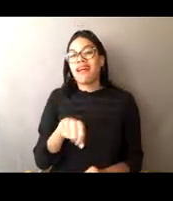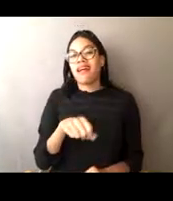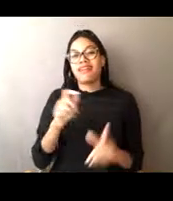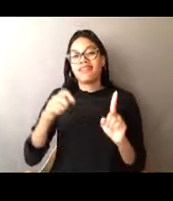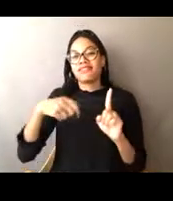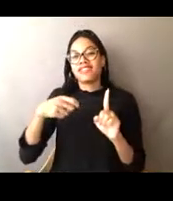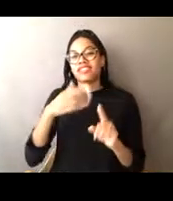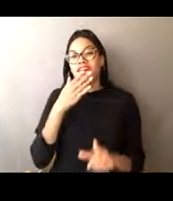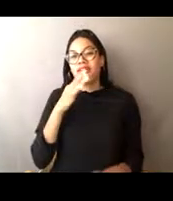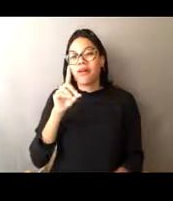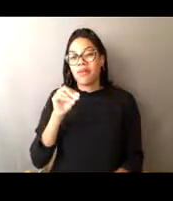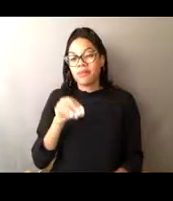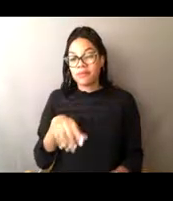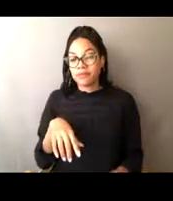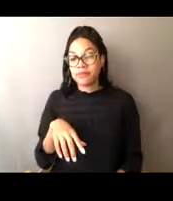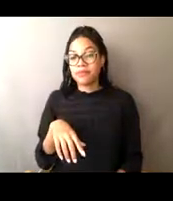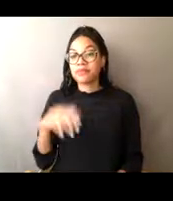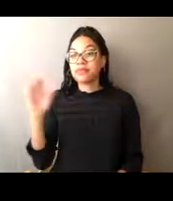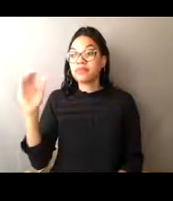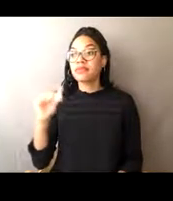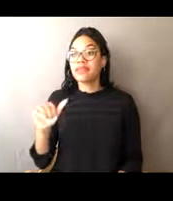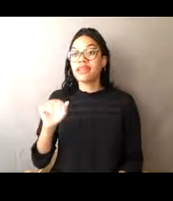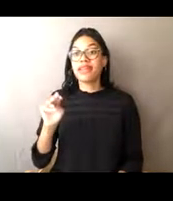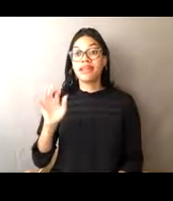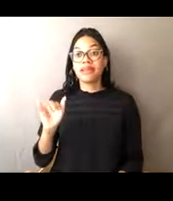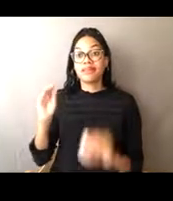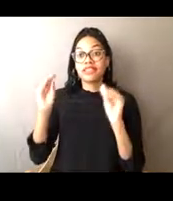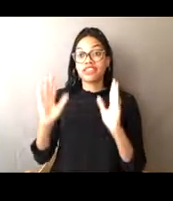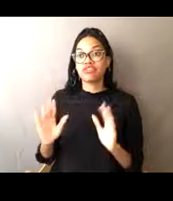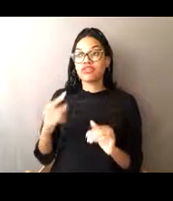Amy is saying that half of her students, rainbow trout, brown, northern,